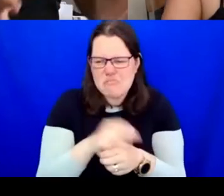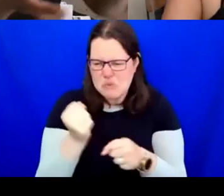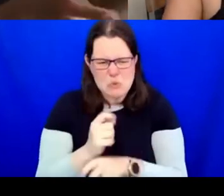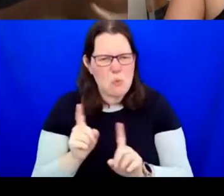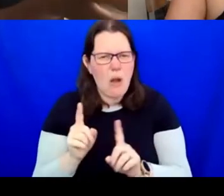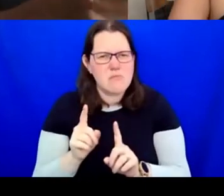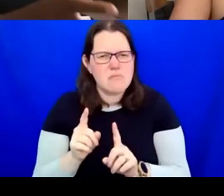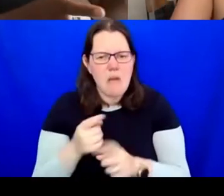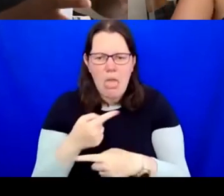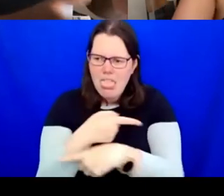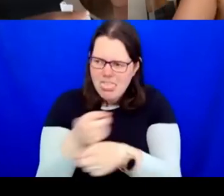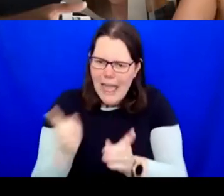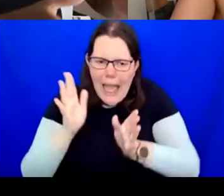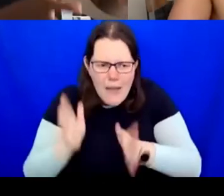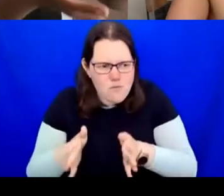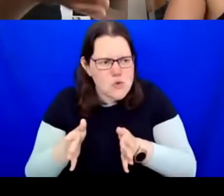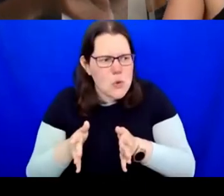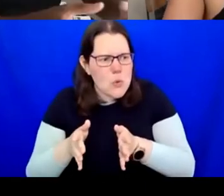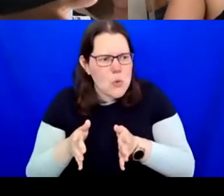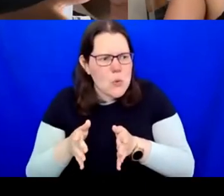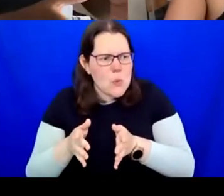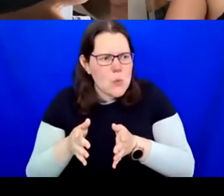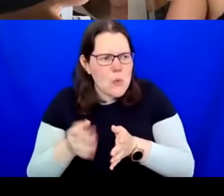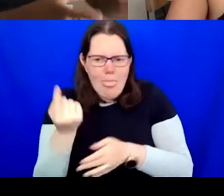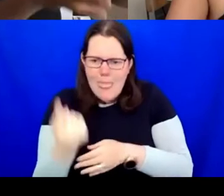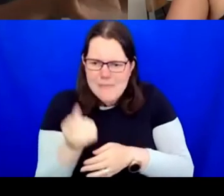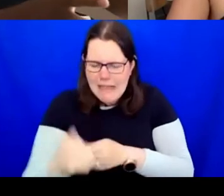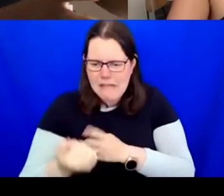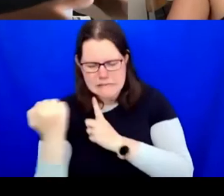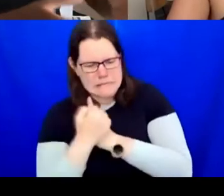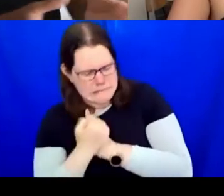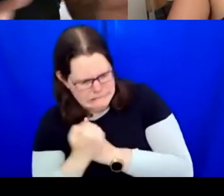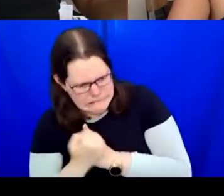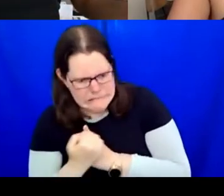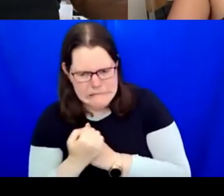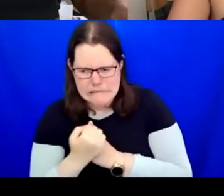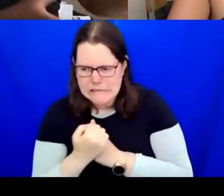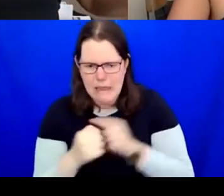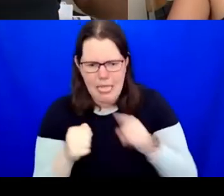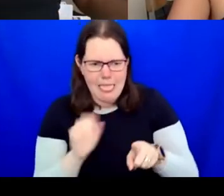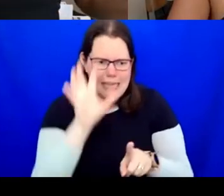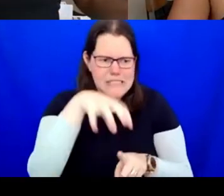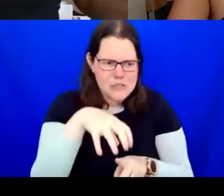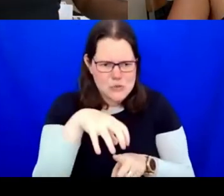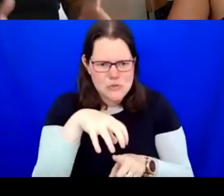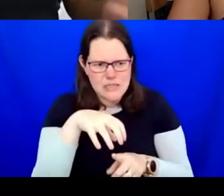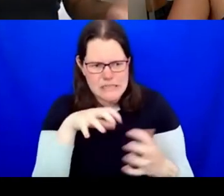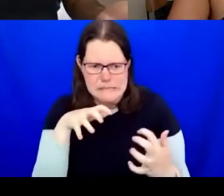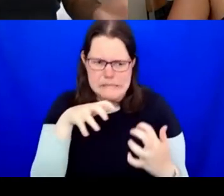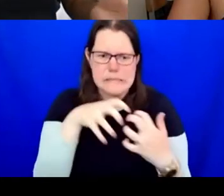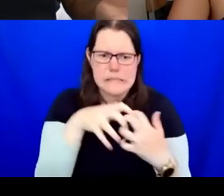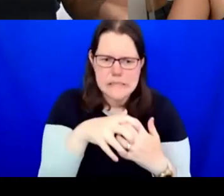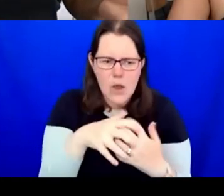to the situation of the institution or do we want them to flourish as they are? You know, as DASH